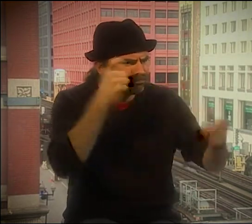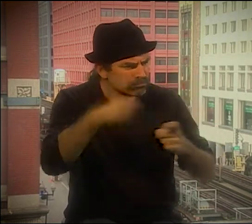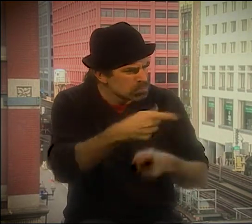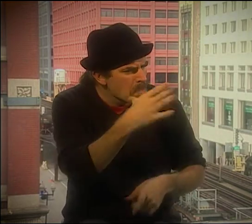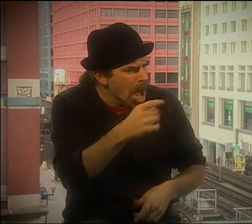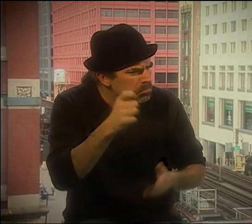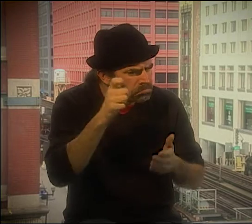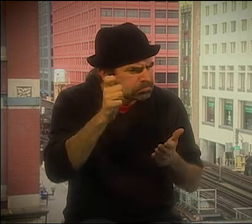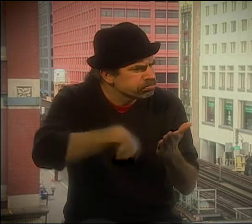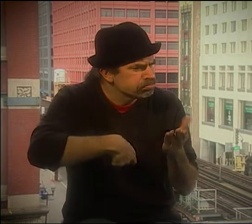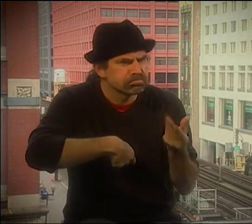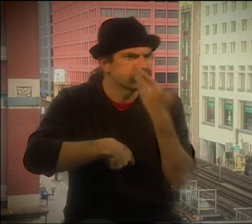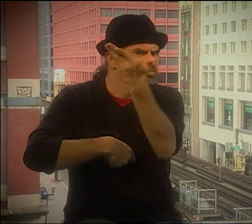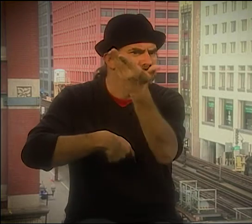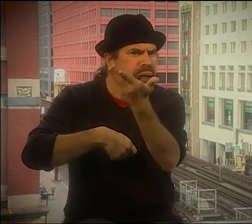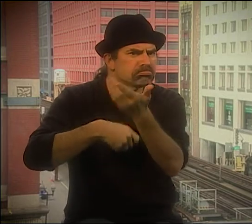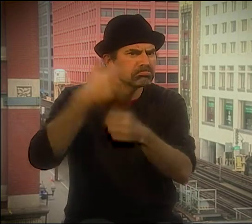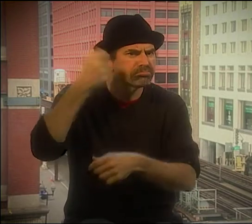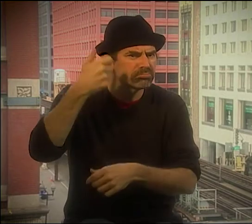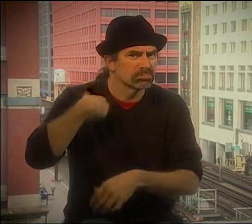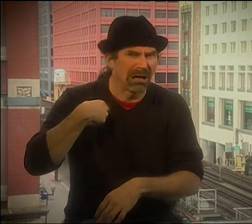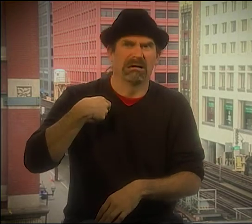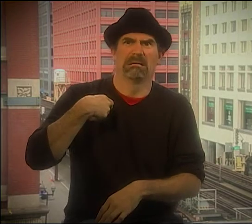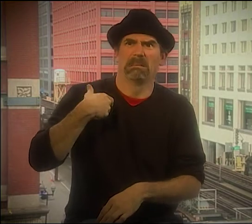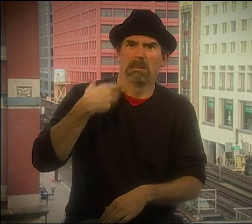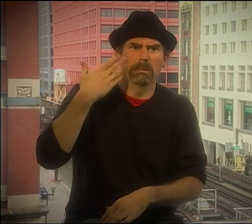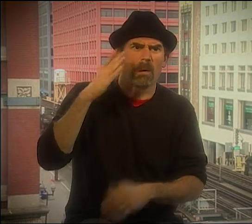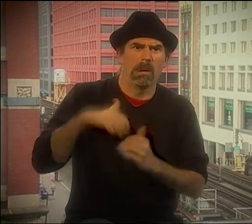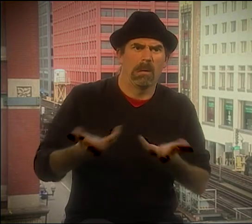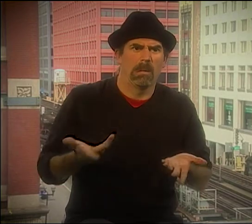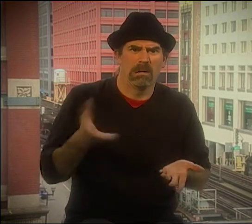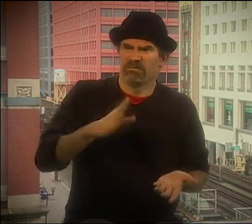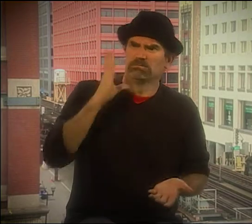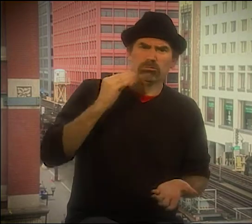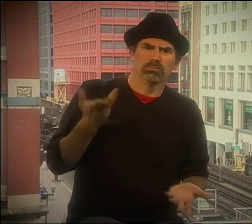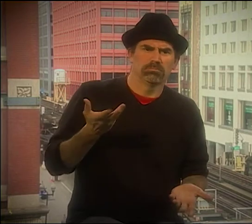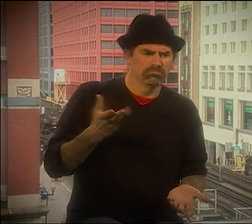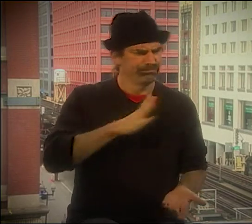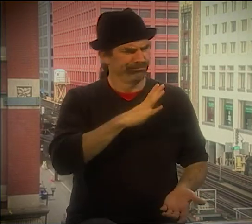HE SAID, "NO, I'M SERIOUS. "I CAN GET YOU GRANTS. I WANT TO GIVE YOU MONEY.